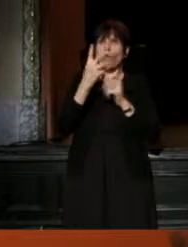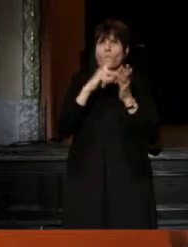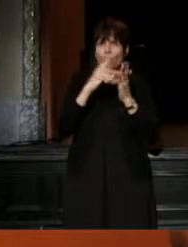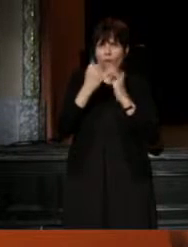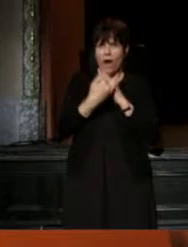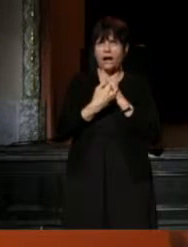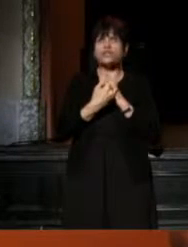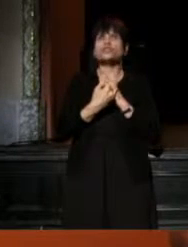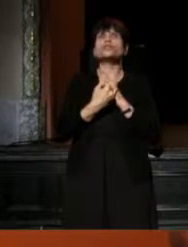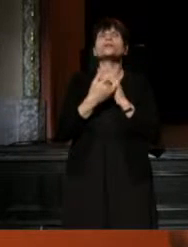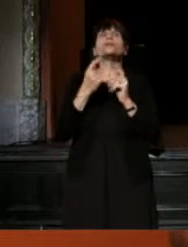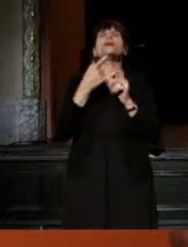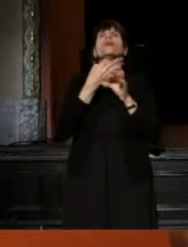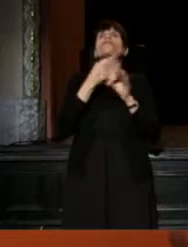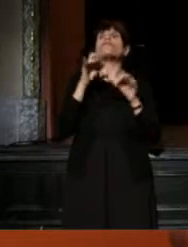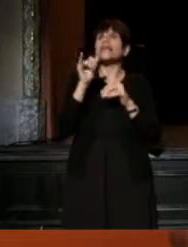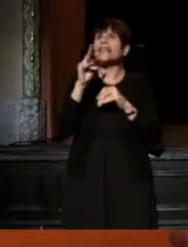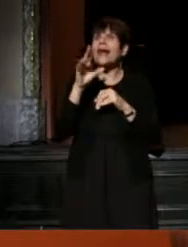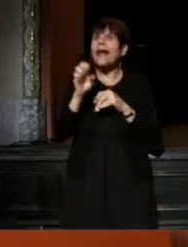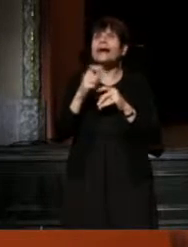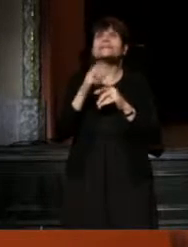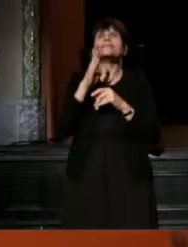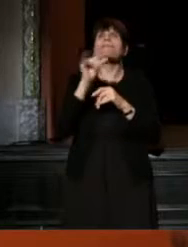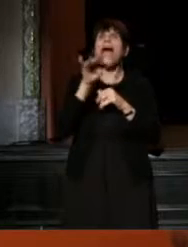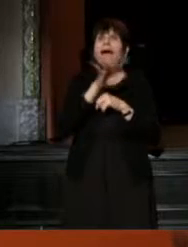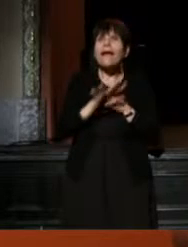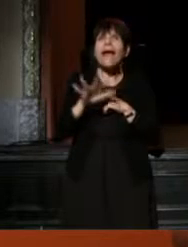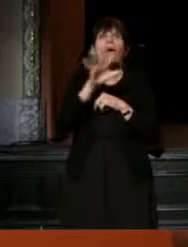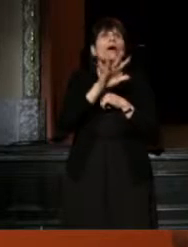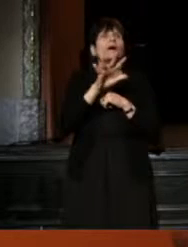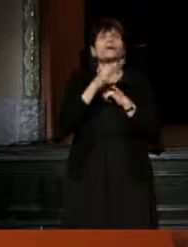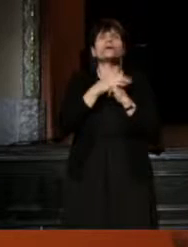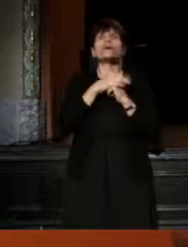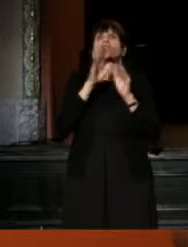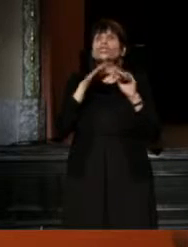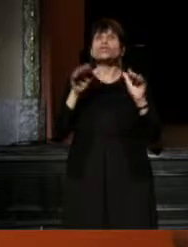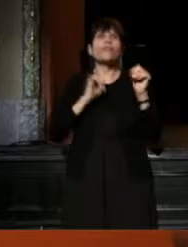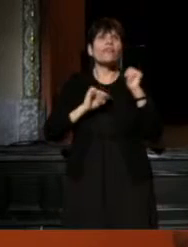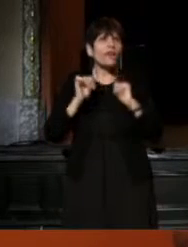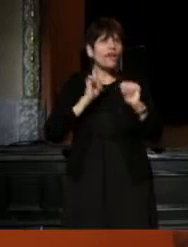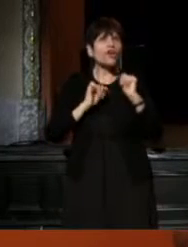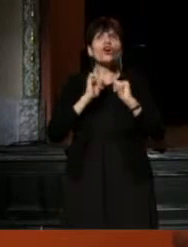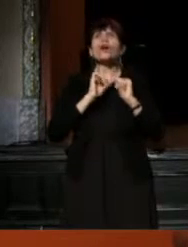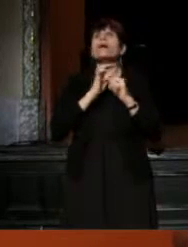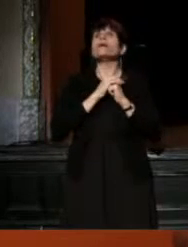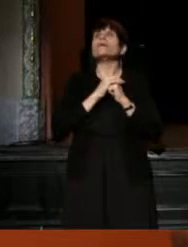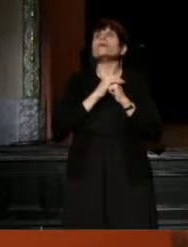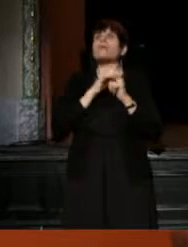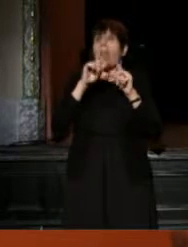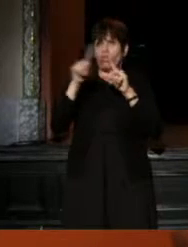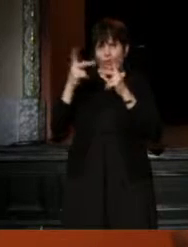She's been a freelance rhetoric at Shotgun Players, at Bay Area Children's Theater, and other places.